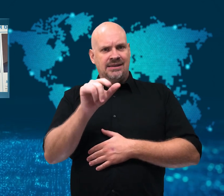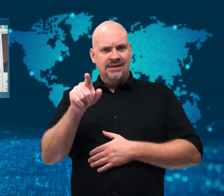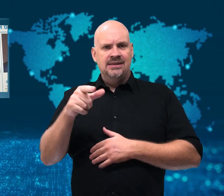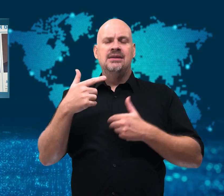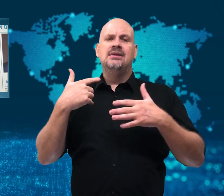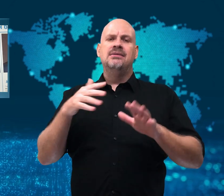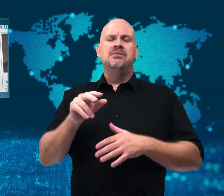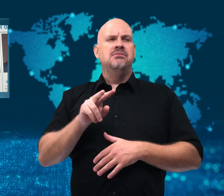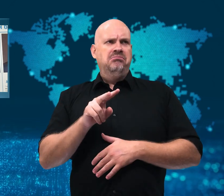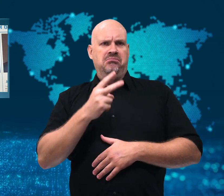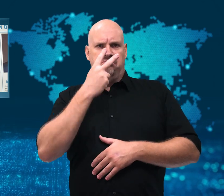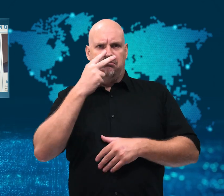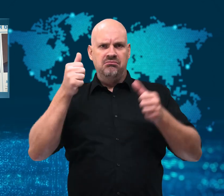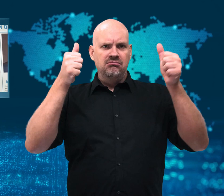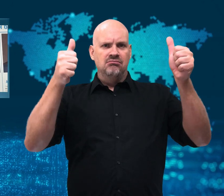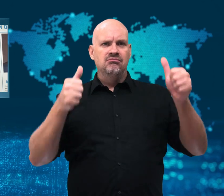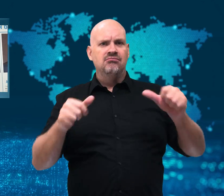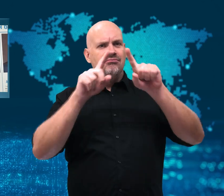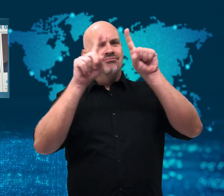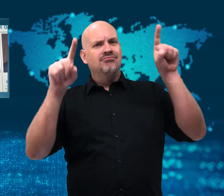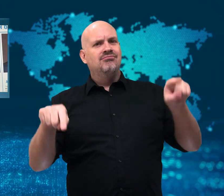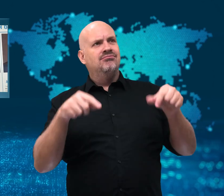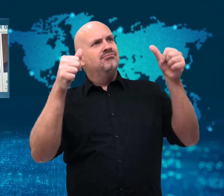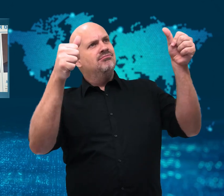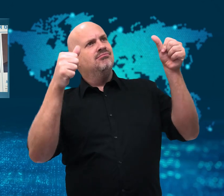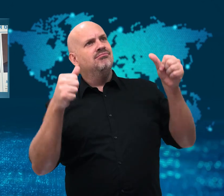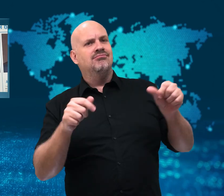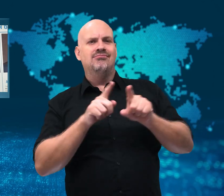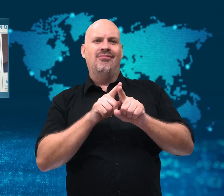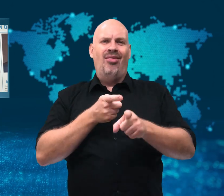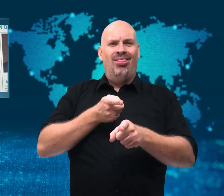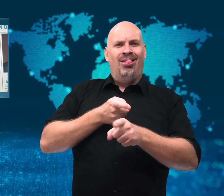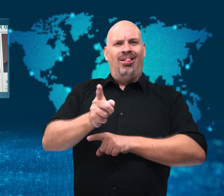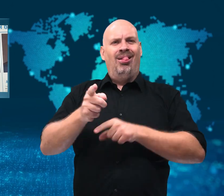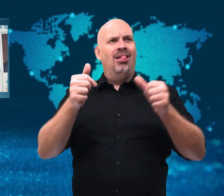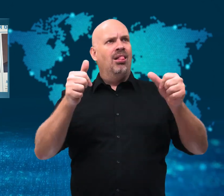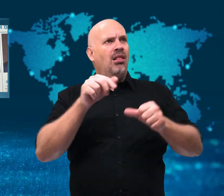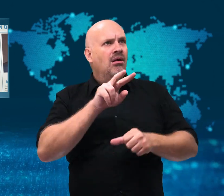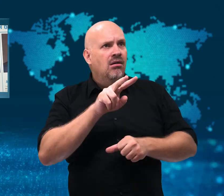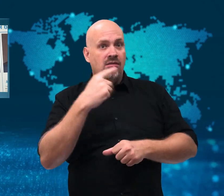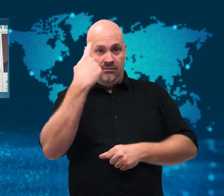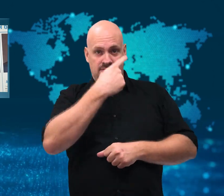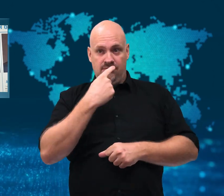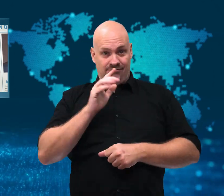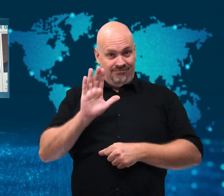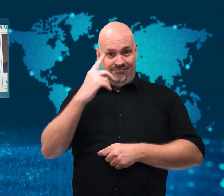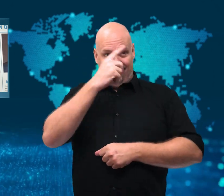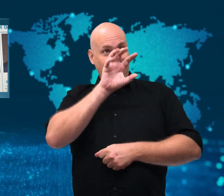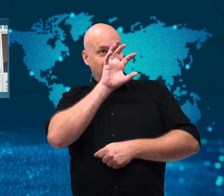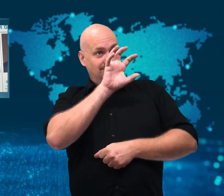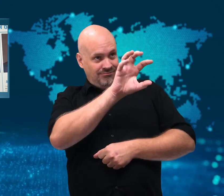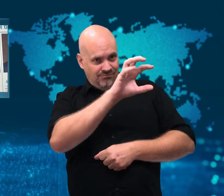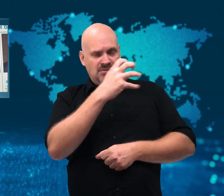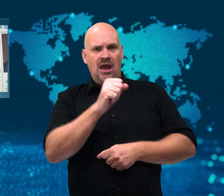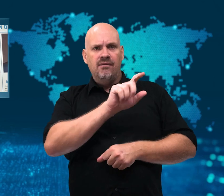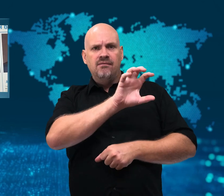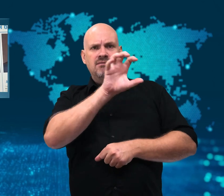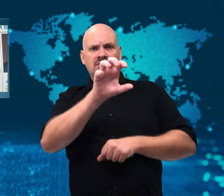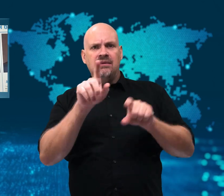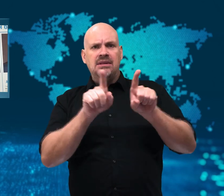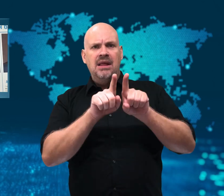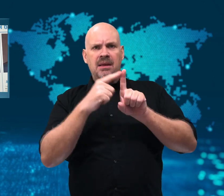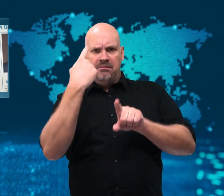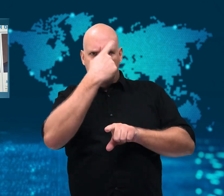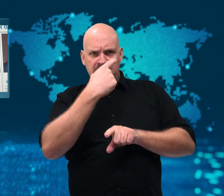a mock-up of an official election poster that had photos of two